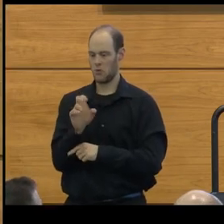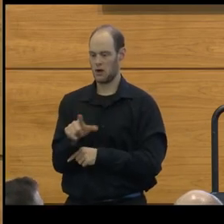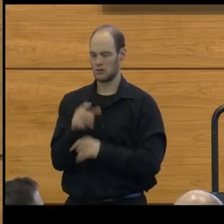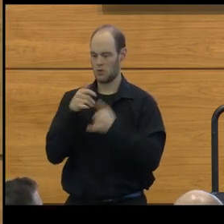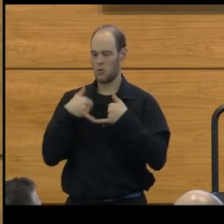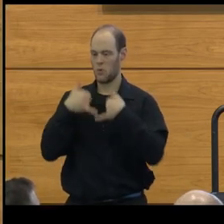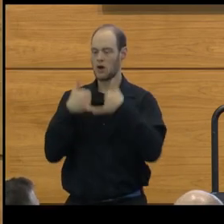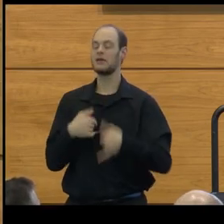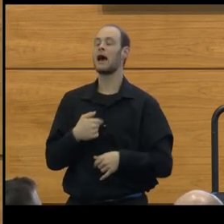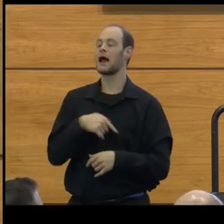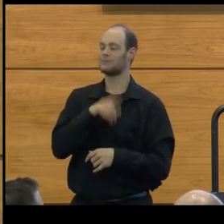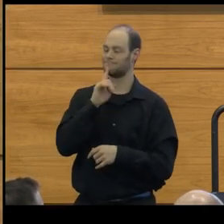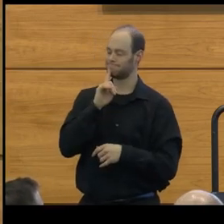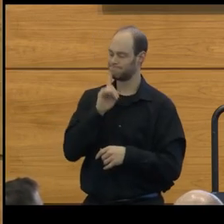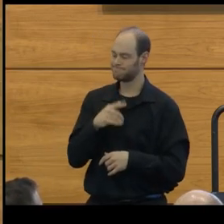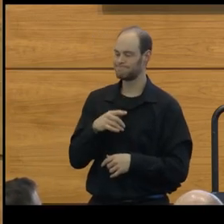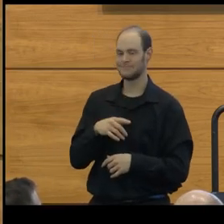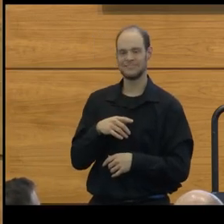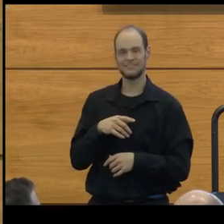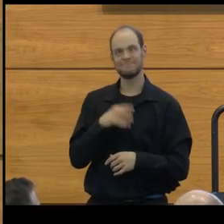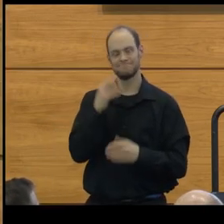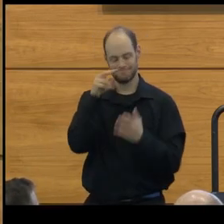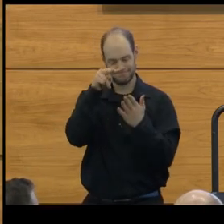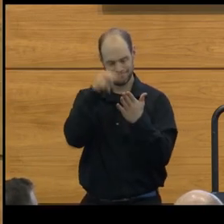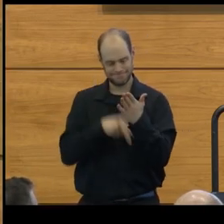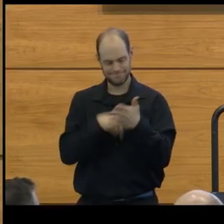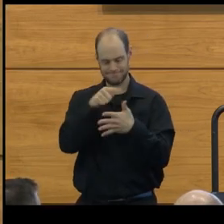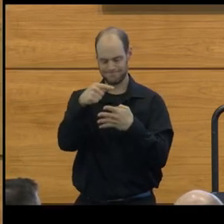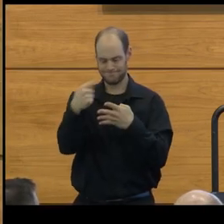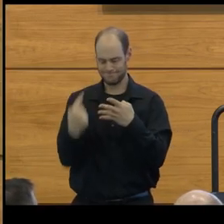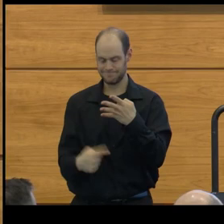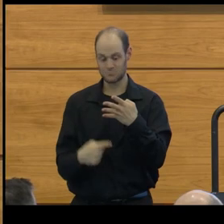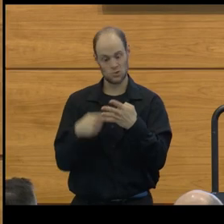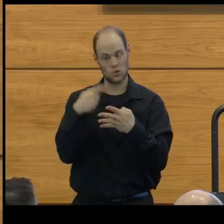And I have to say, looking at these colleagues,